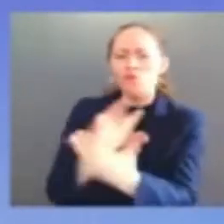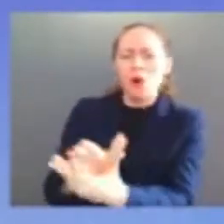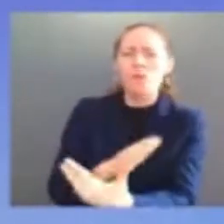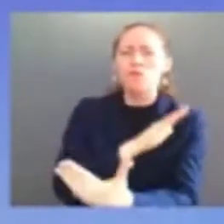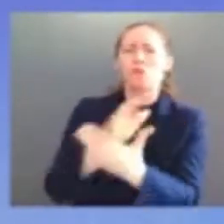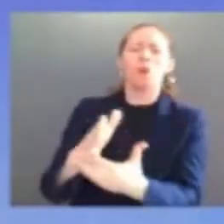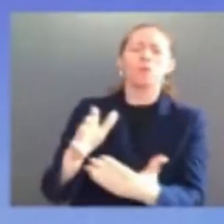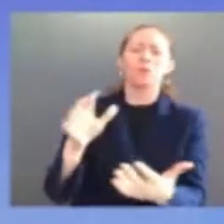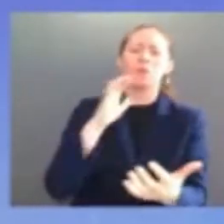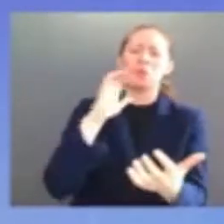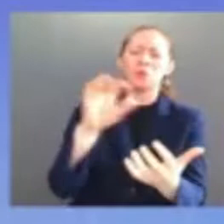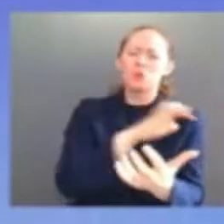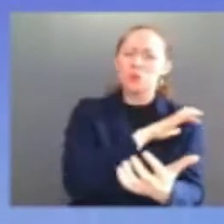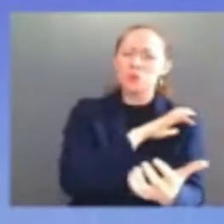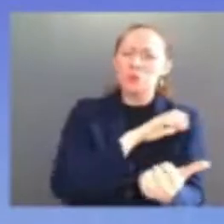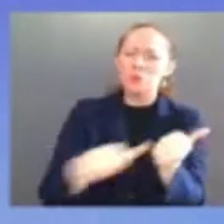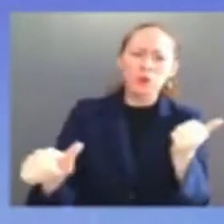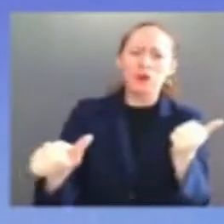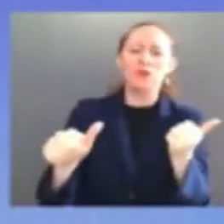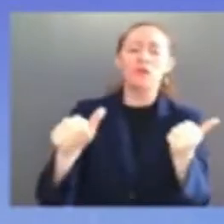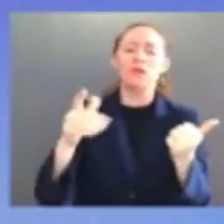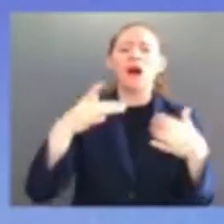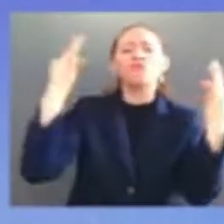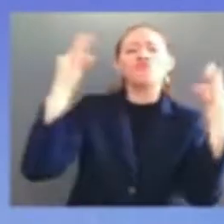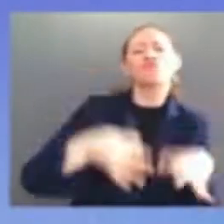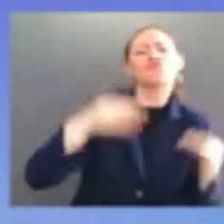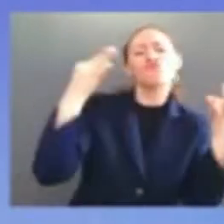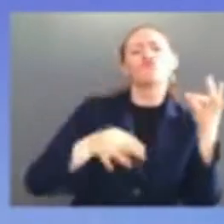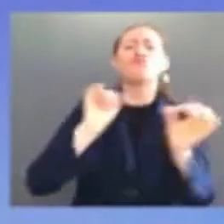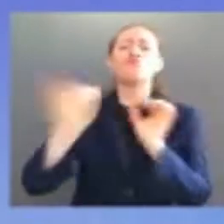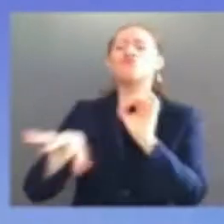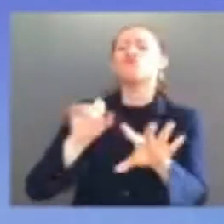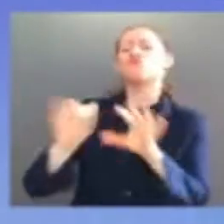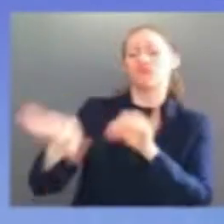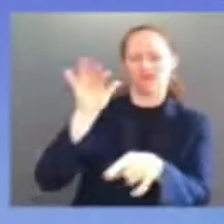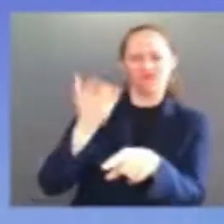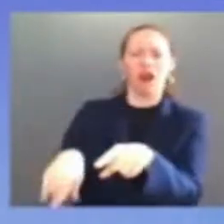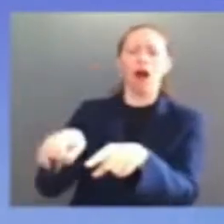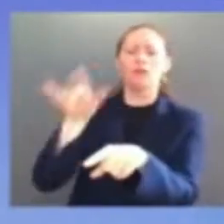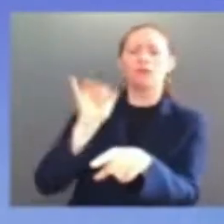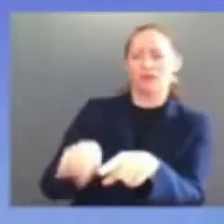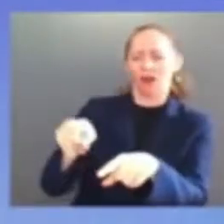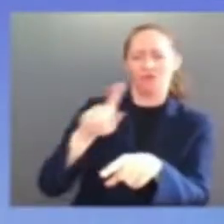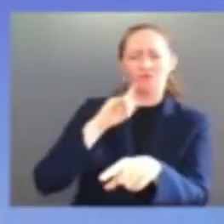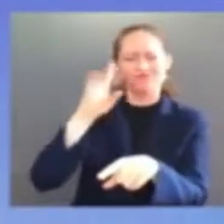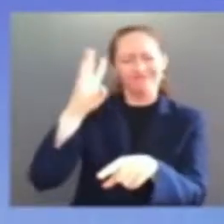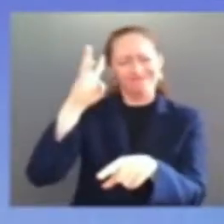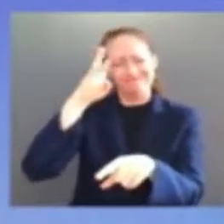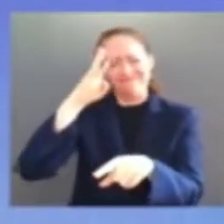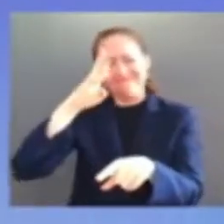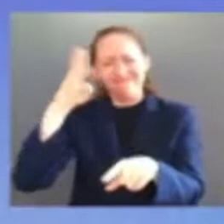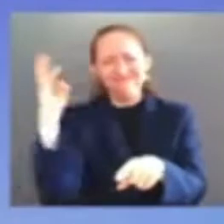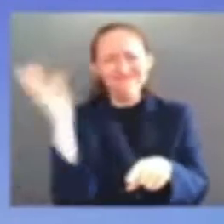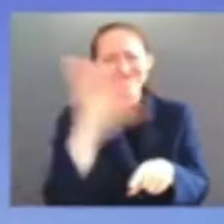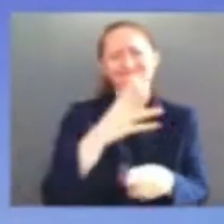all judge jackson showed the incredible character and integrity she possesses poise